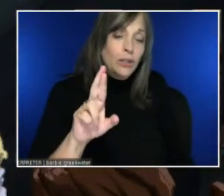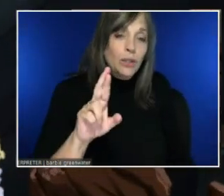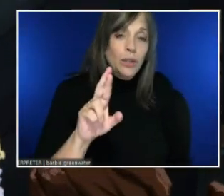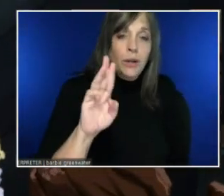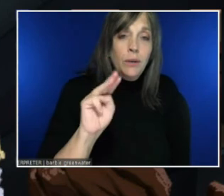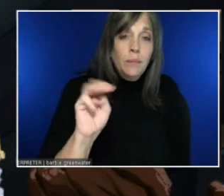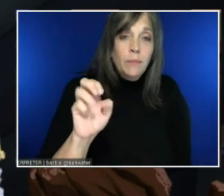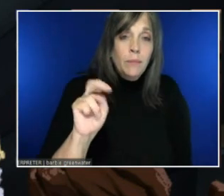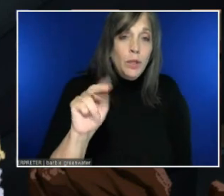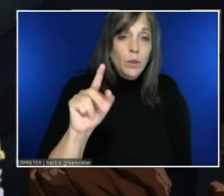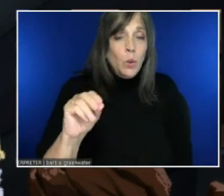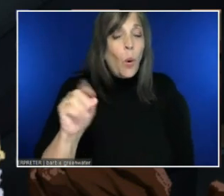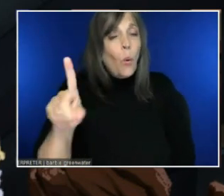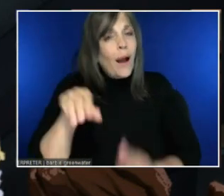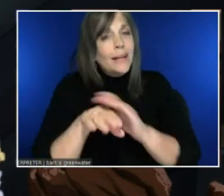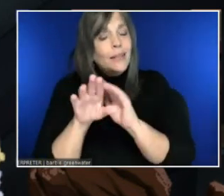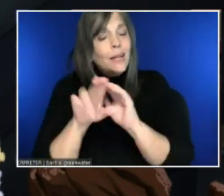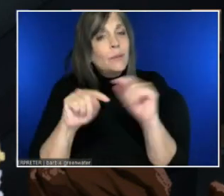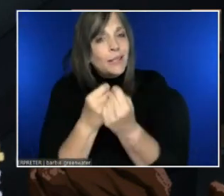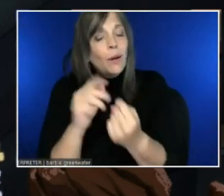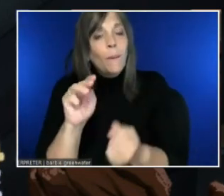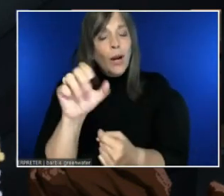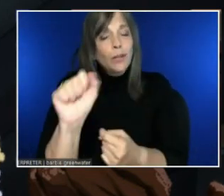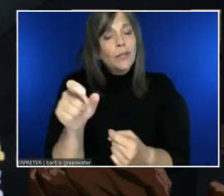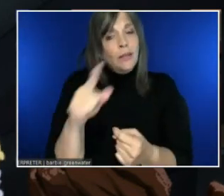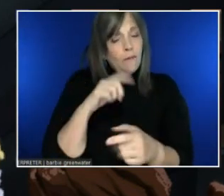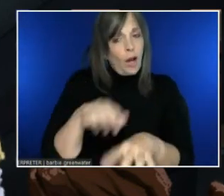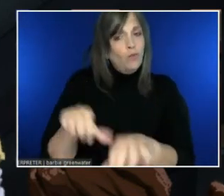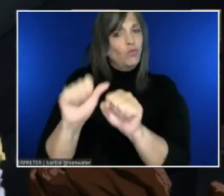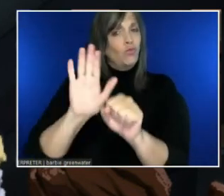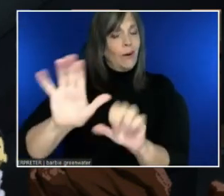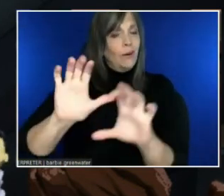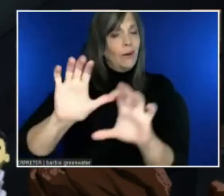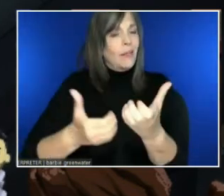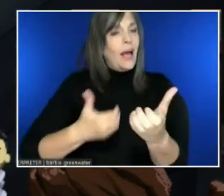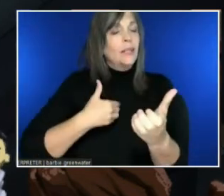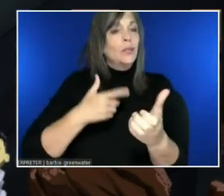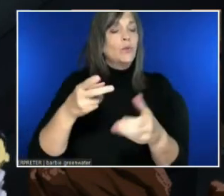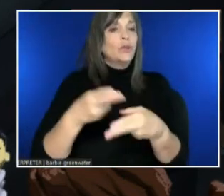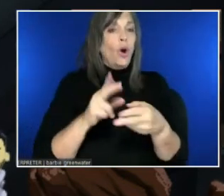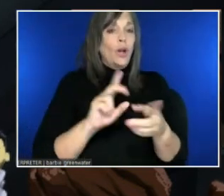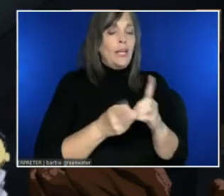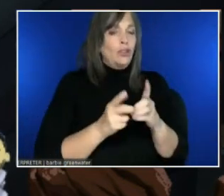The class is called Digital Accessibility for the Modern Workplace. It's on LinkedIn Learning.